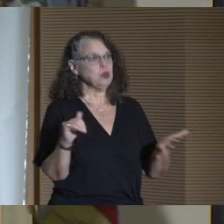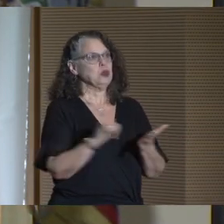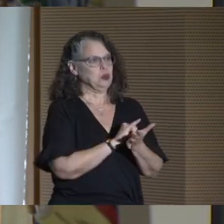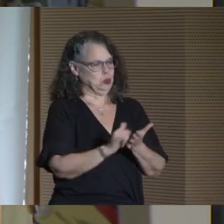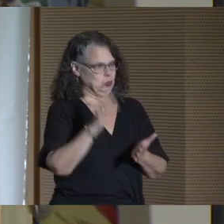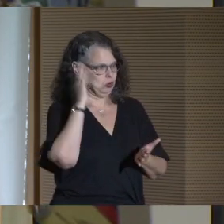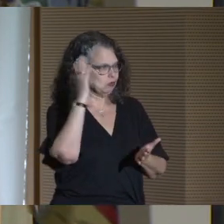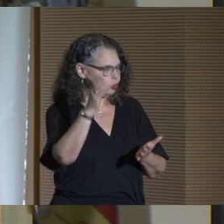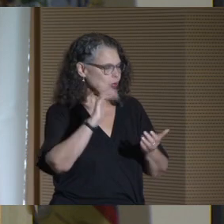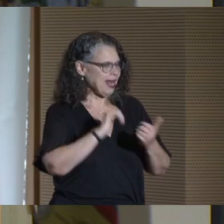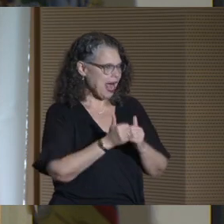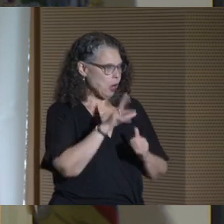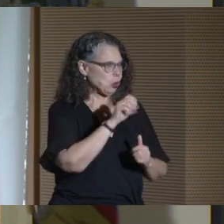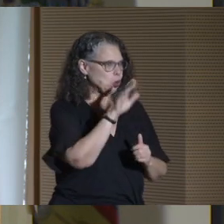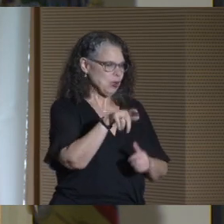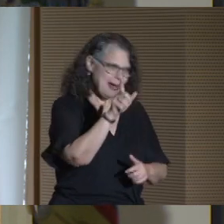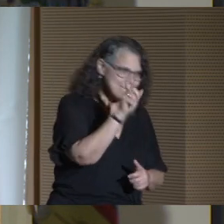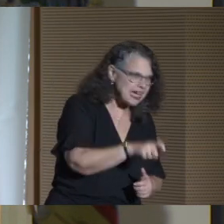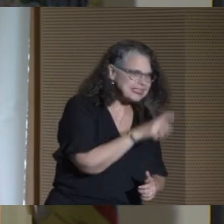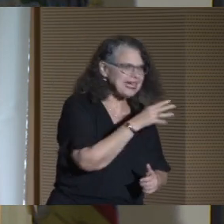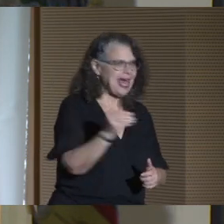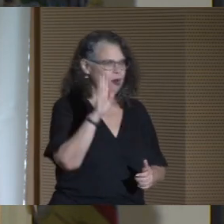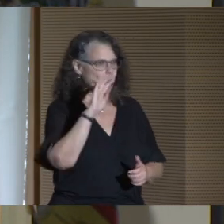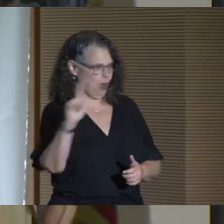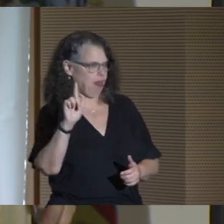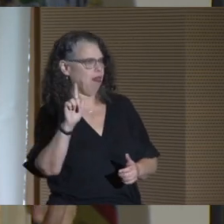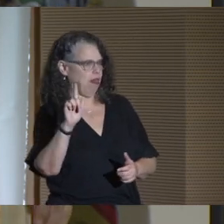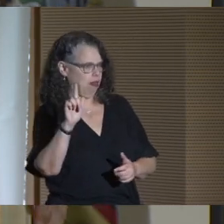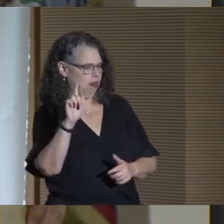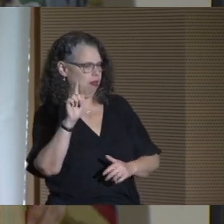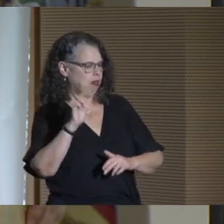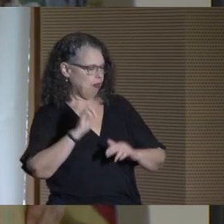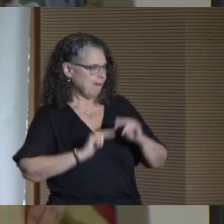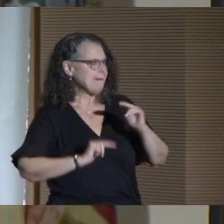How CUNY must and will build on its success